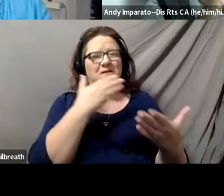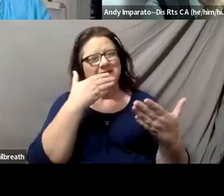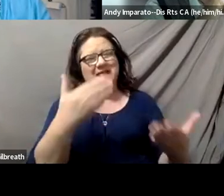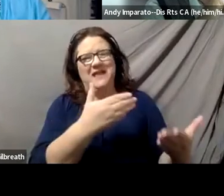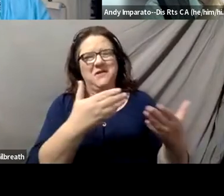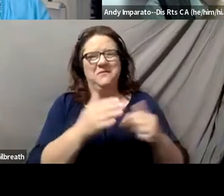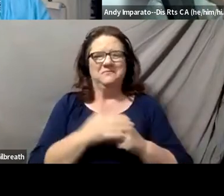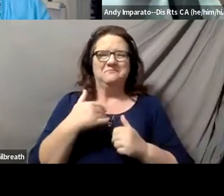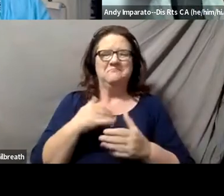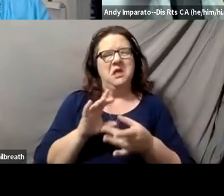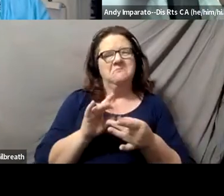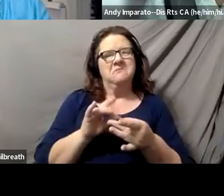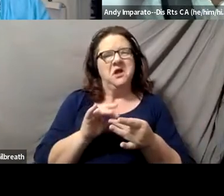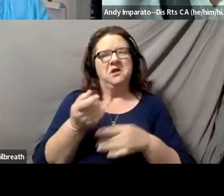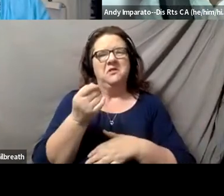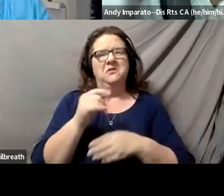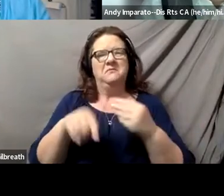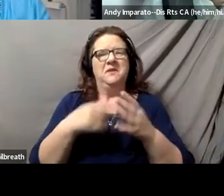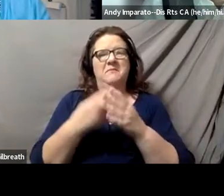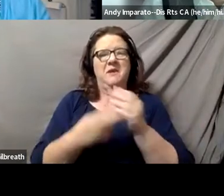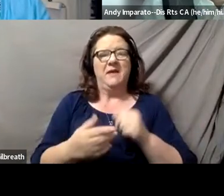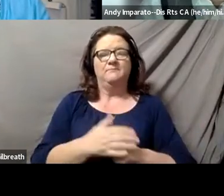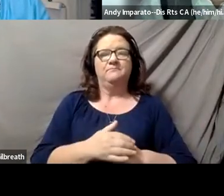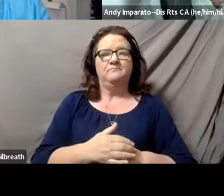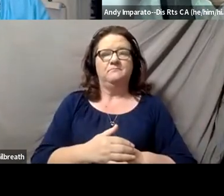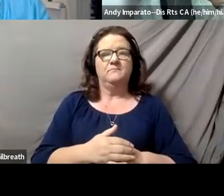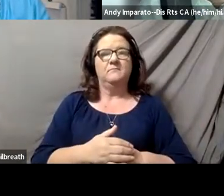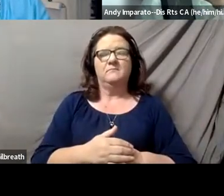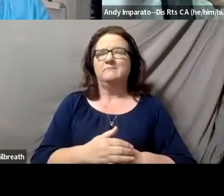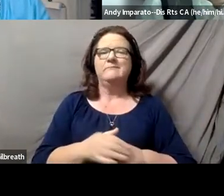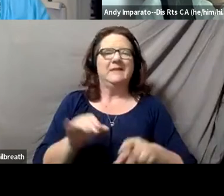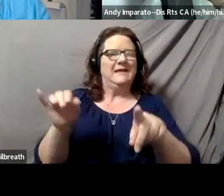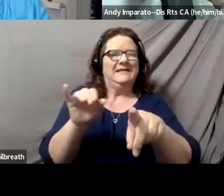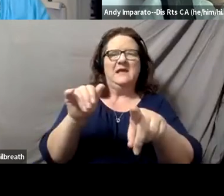I can talk a little bit about both. I would completely echo what Andy just said